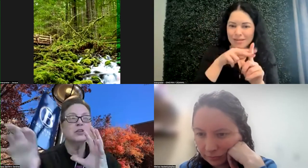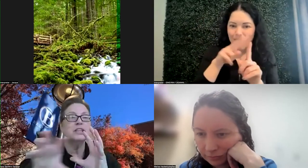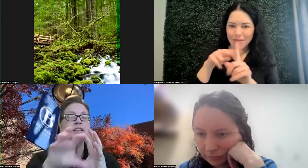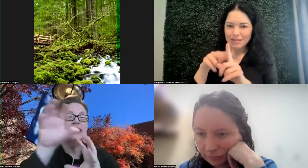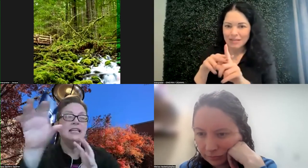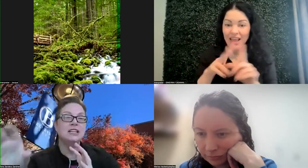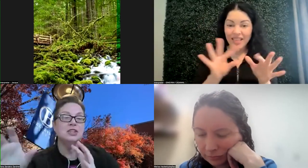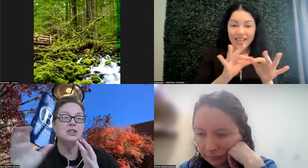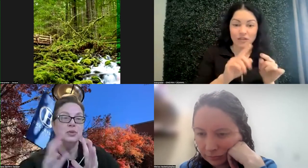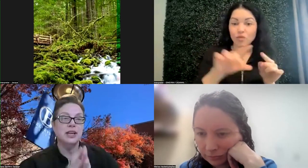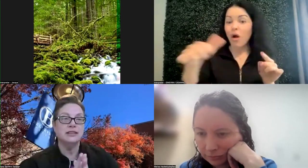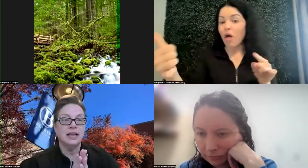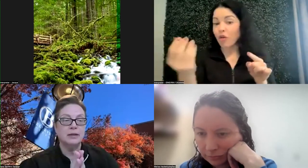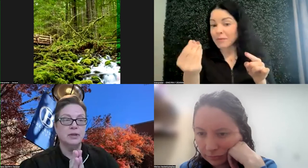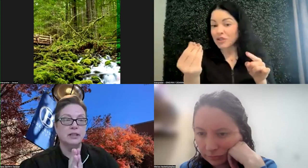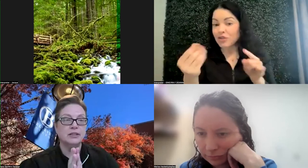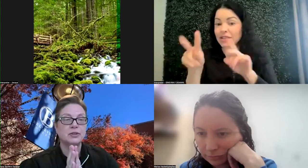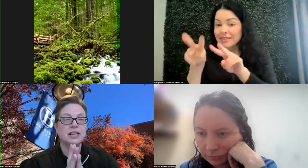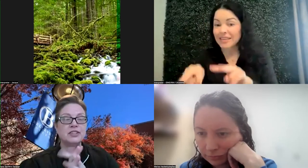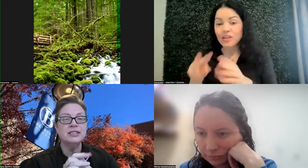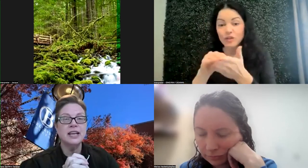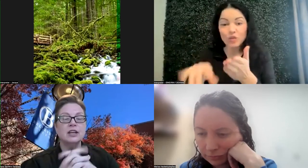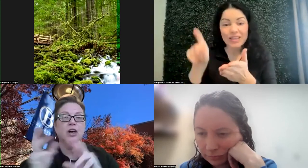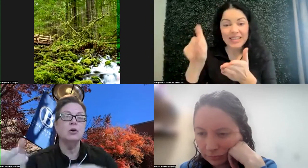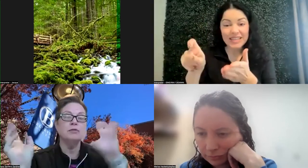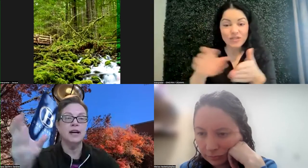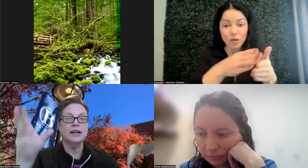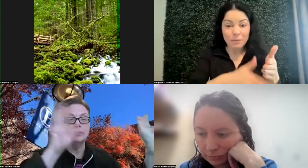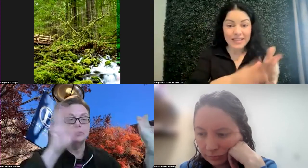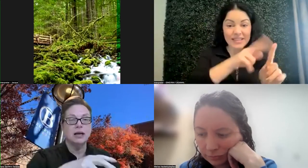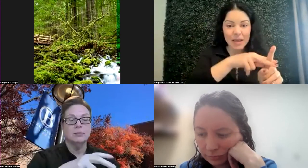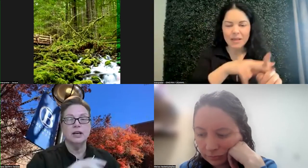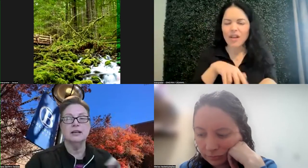that they need to do that assignment. So not just saying go find the blah, blah, blah.